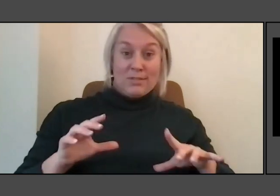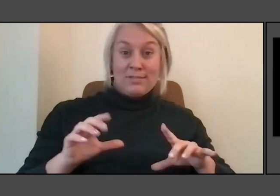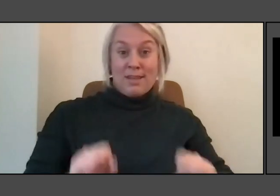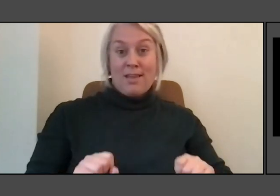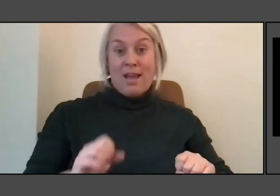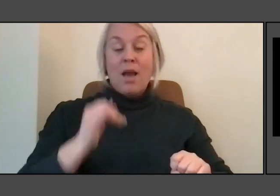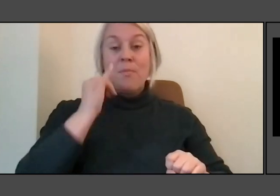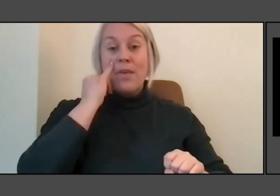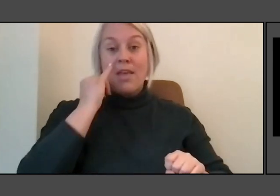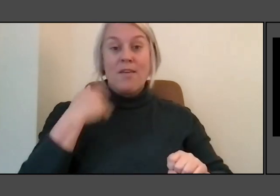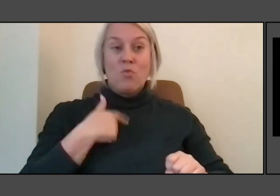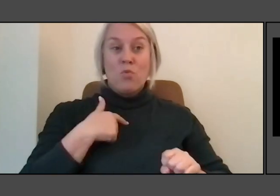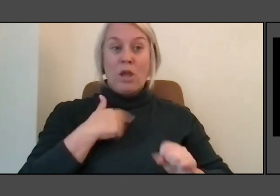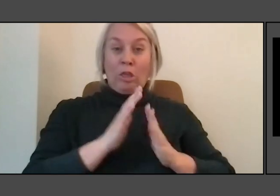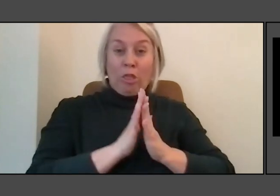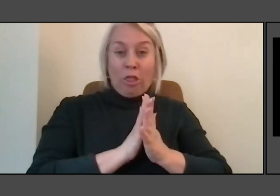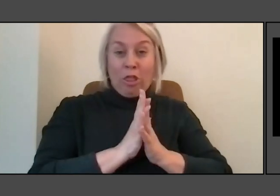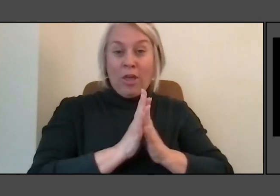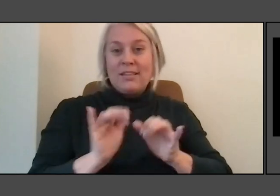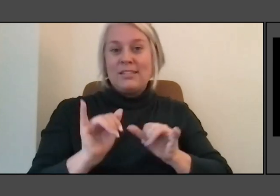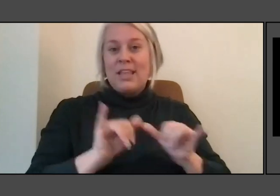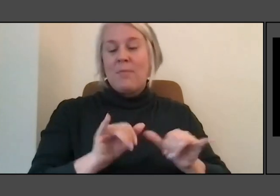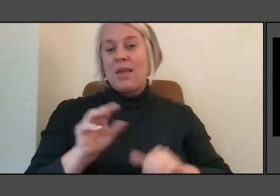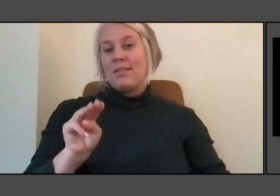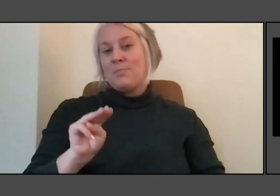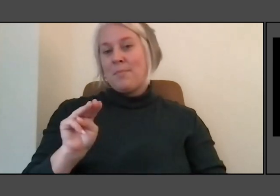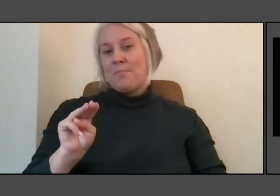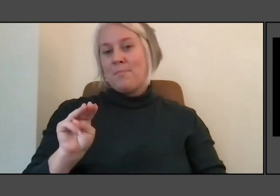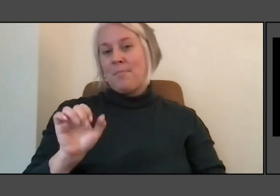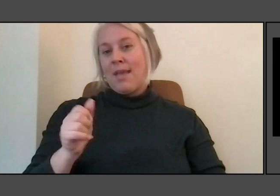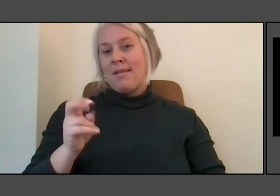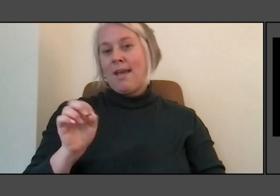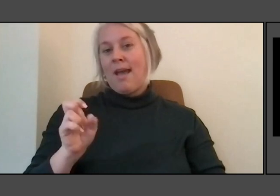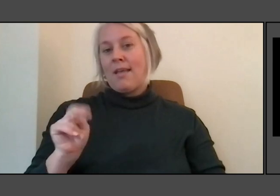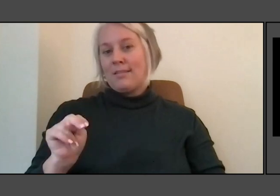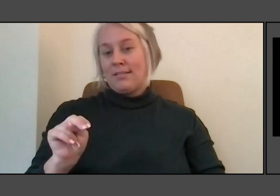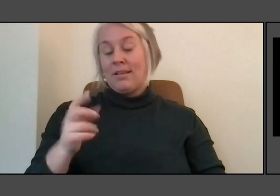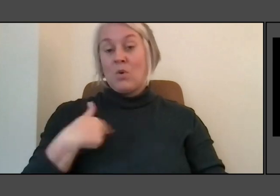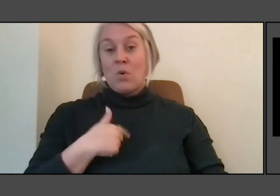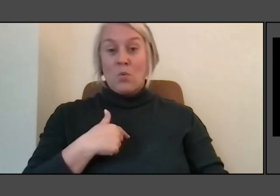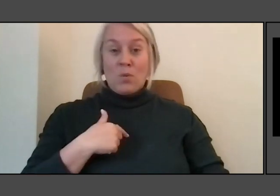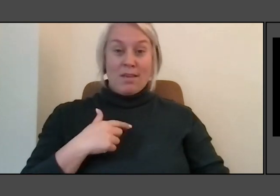And most people don't realize we take up the state of New Mexico